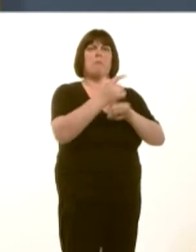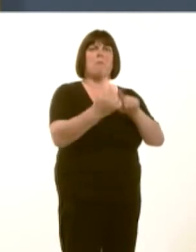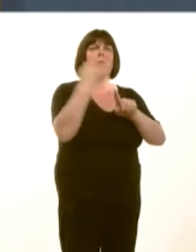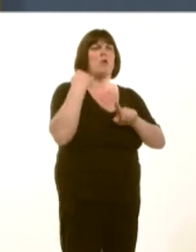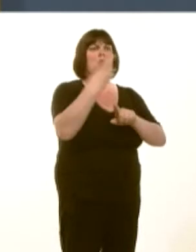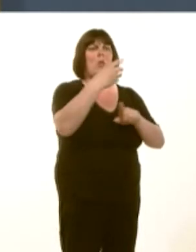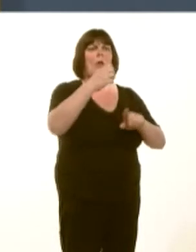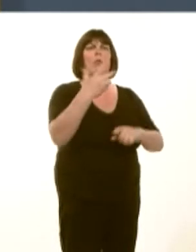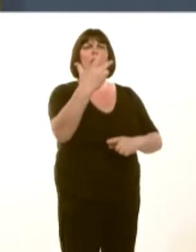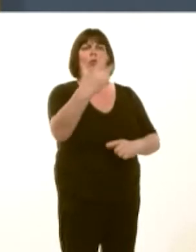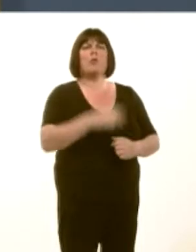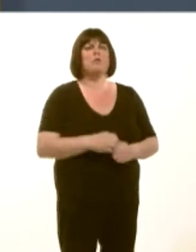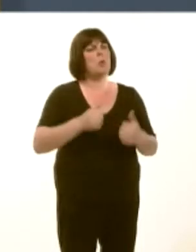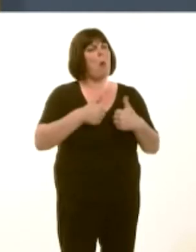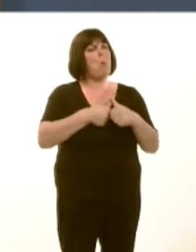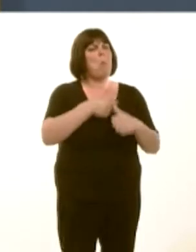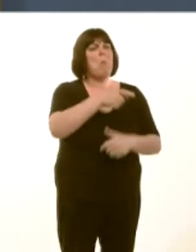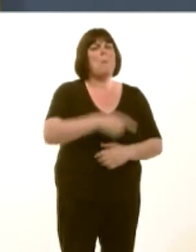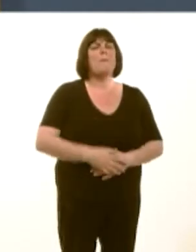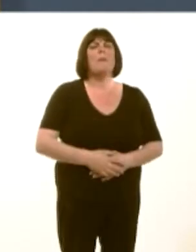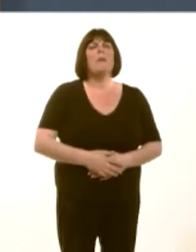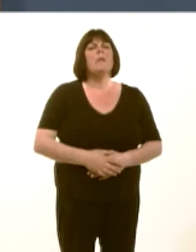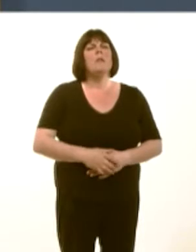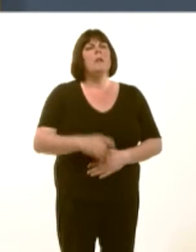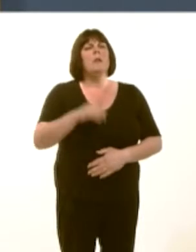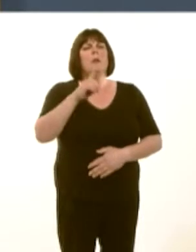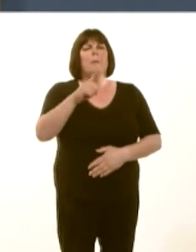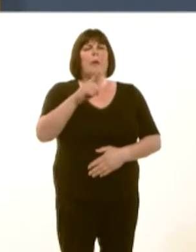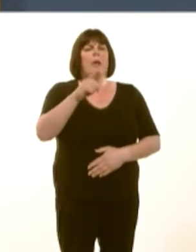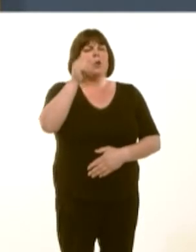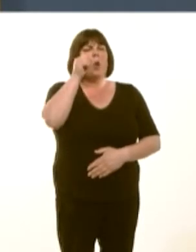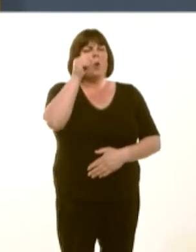Despite this being a reserved matter, have you had an opportunity to express the views